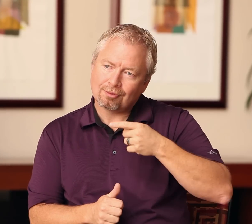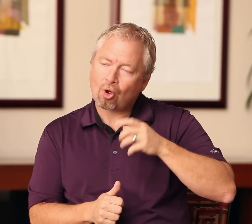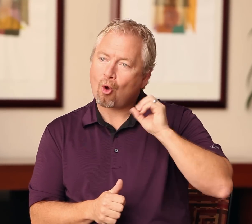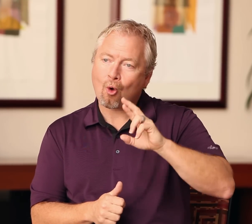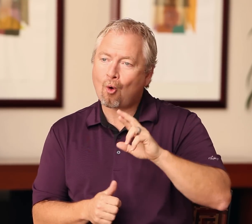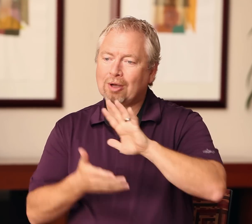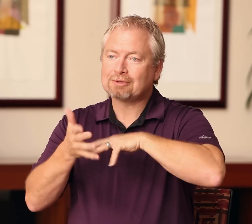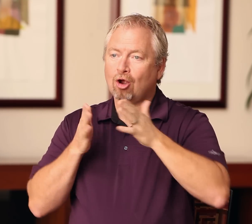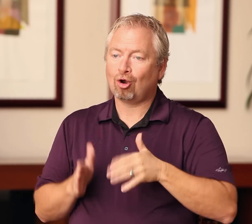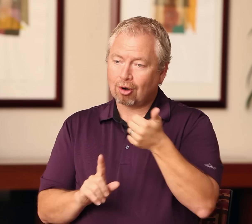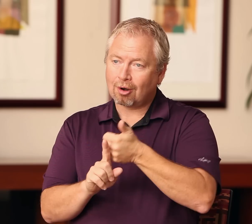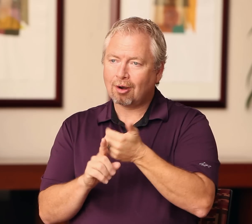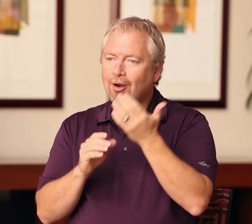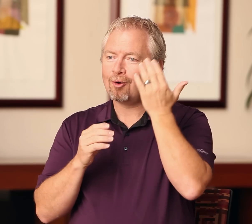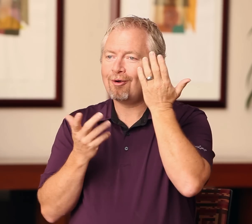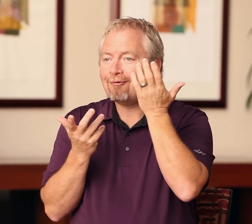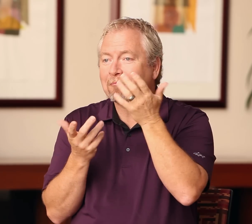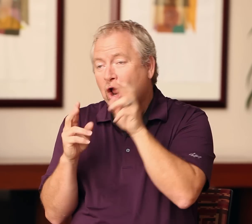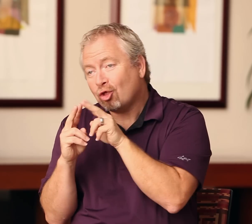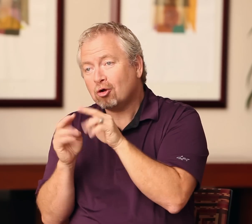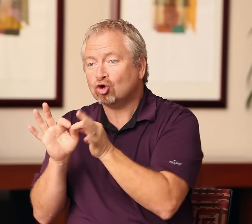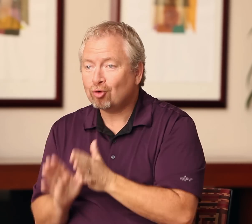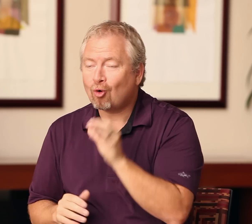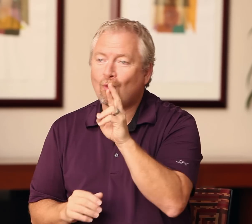person who knows nothing about interpreting yet are fully trusted.